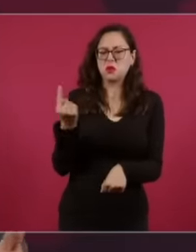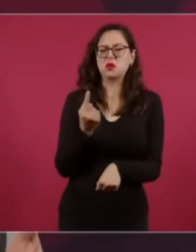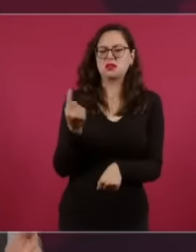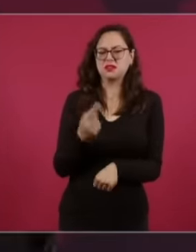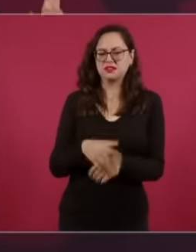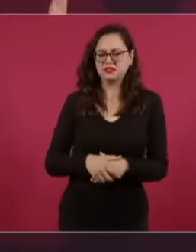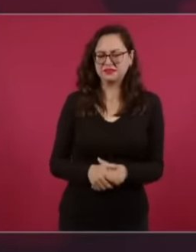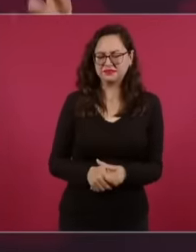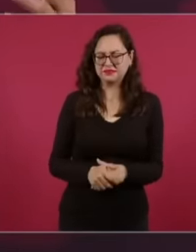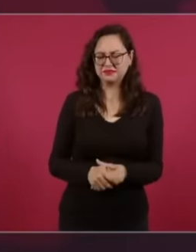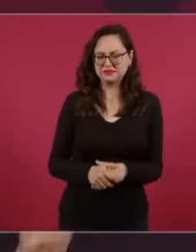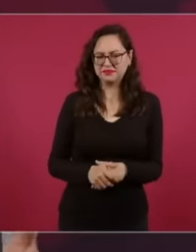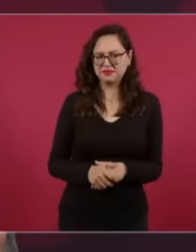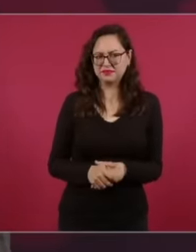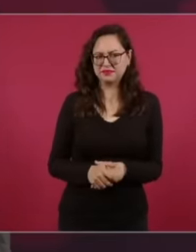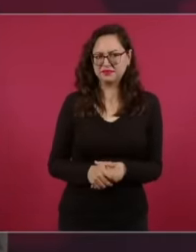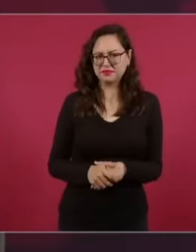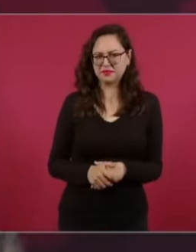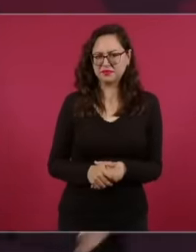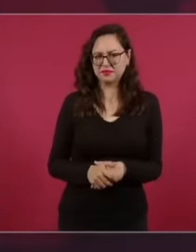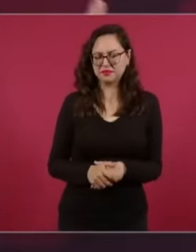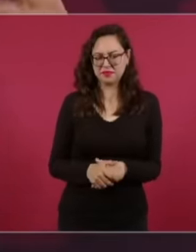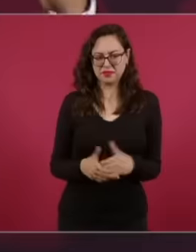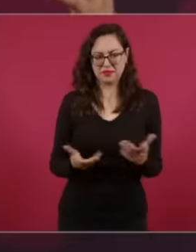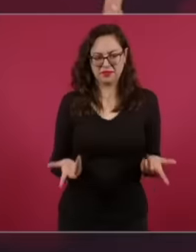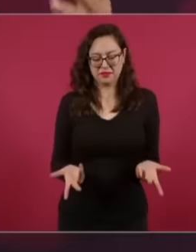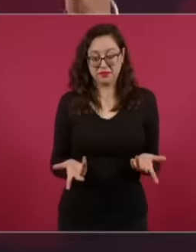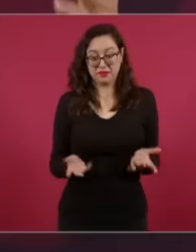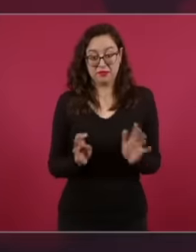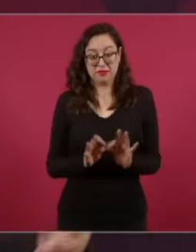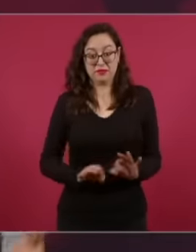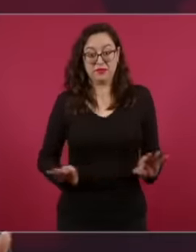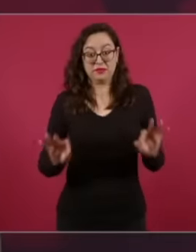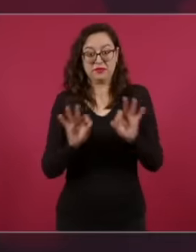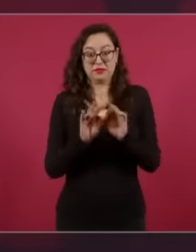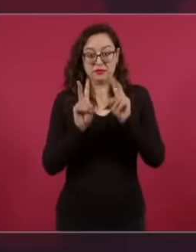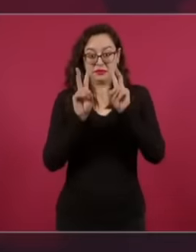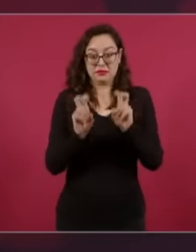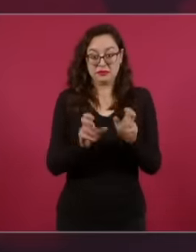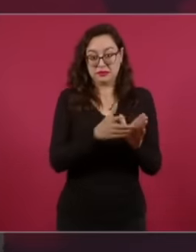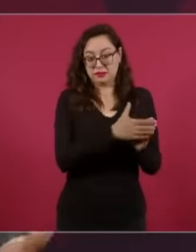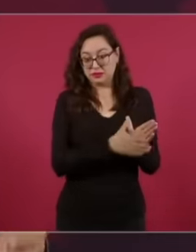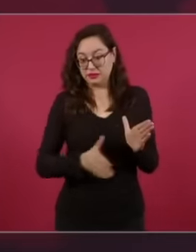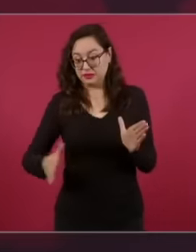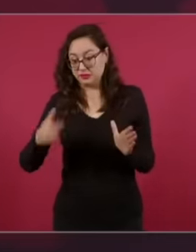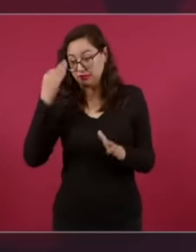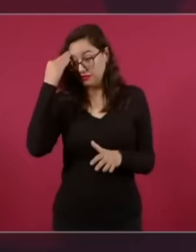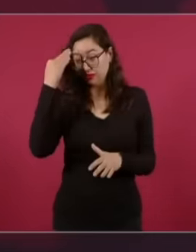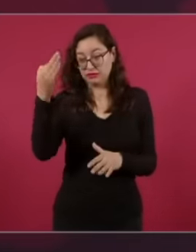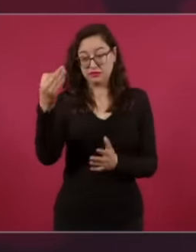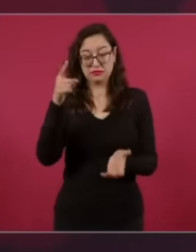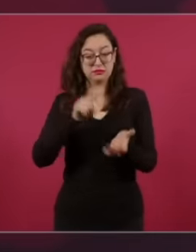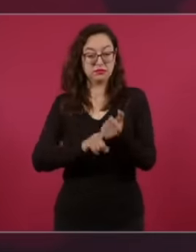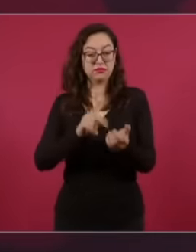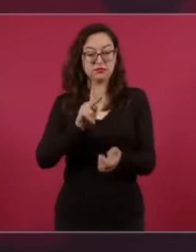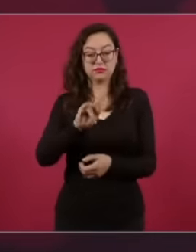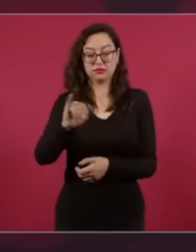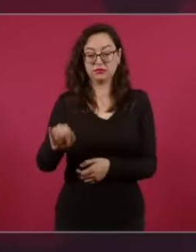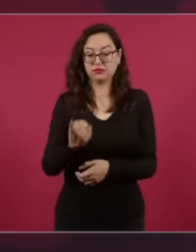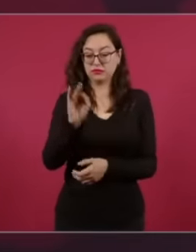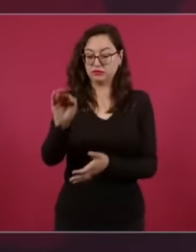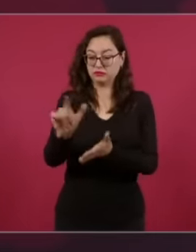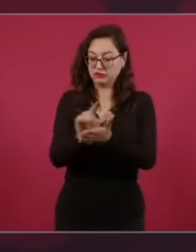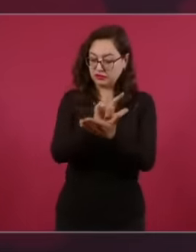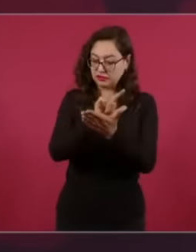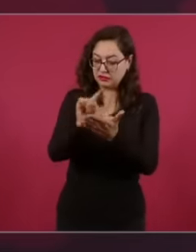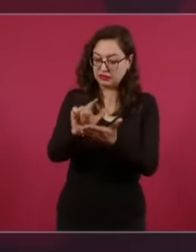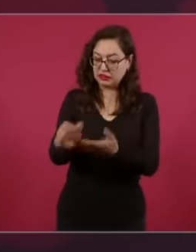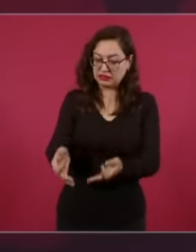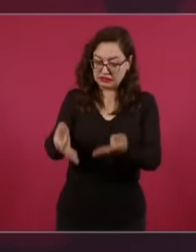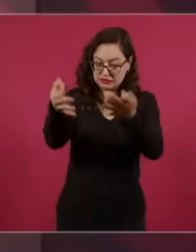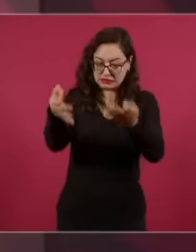especially in this task of purifying public life with the